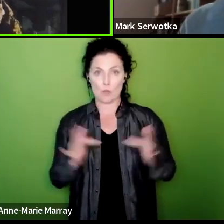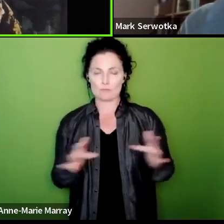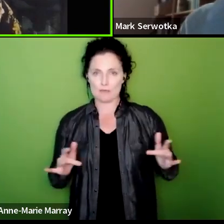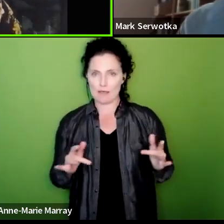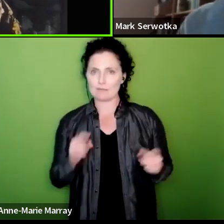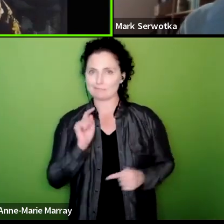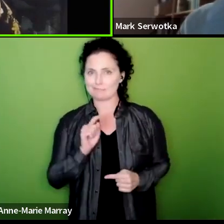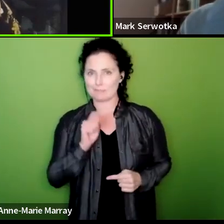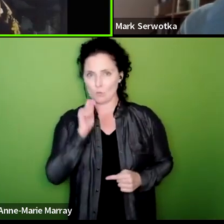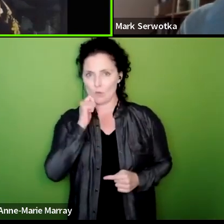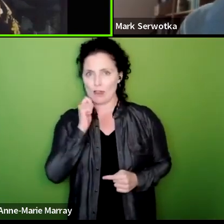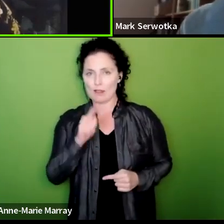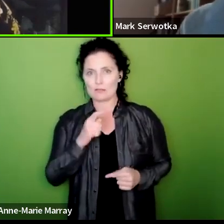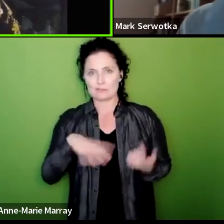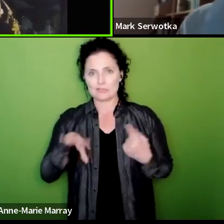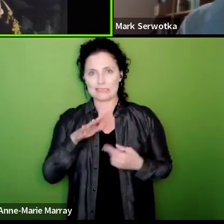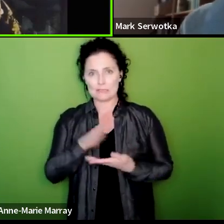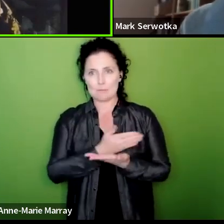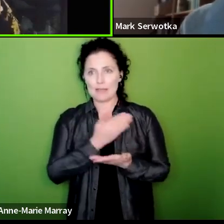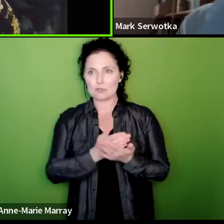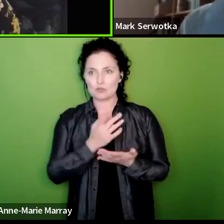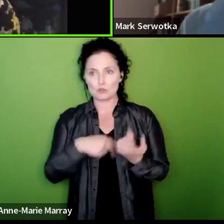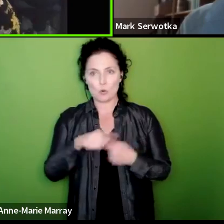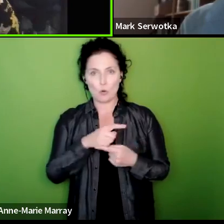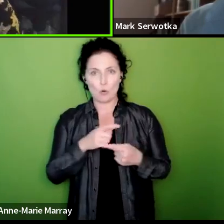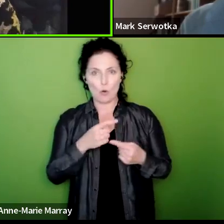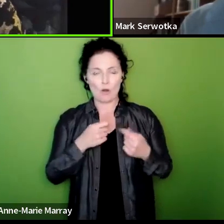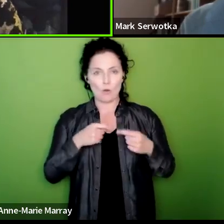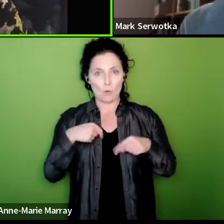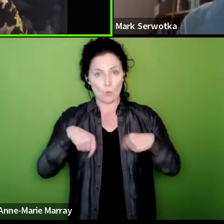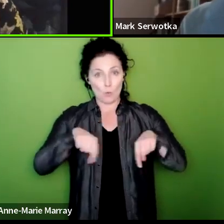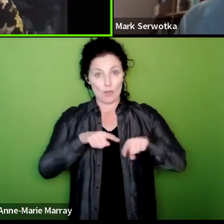we get everything done that we need to under our legal obligations and then we'll make sure that